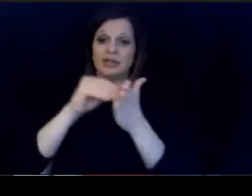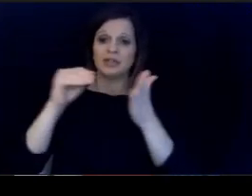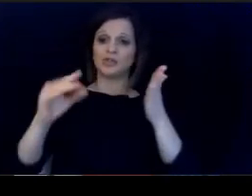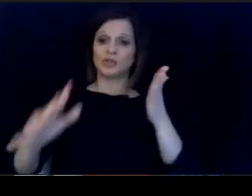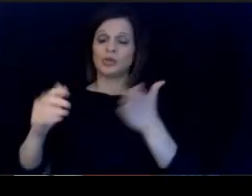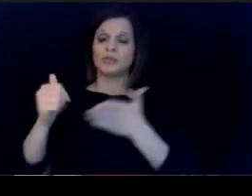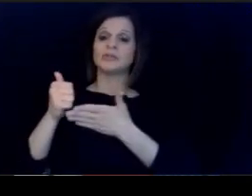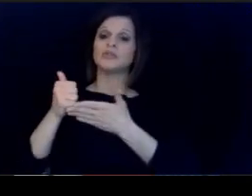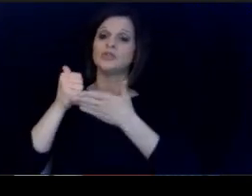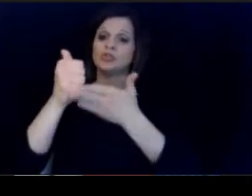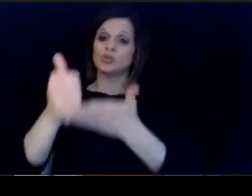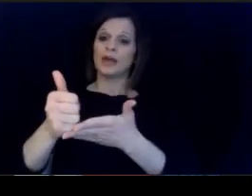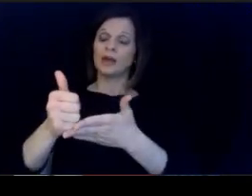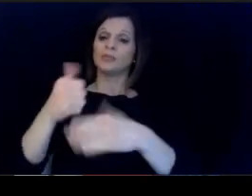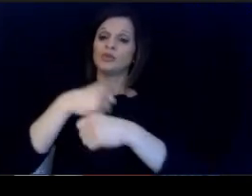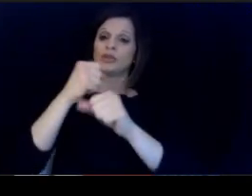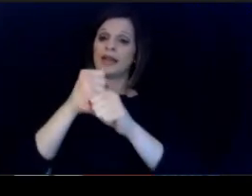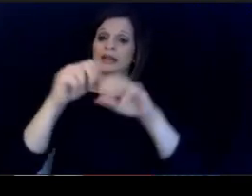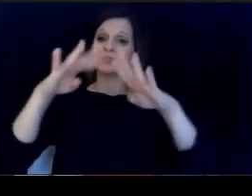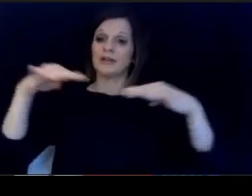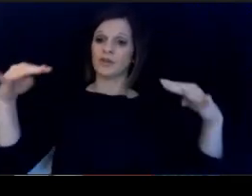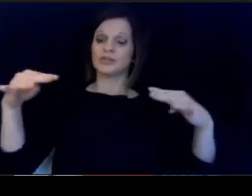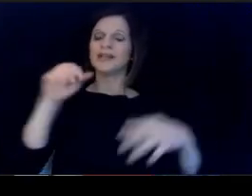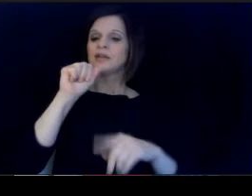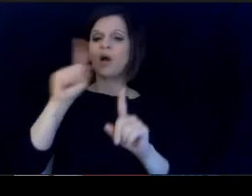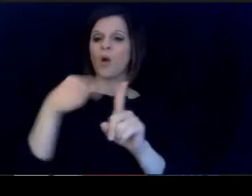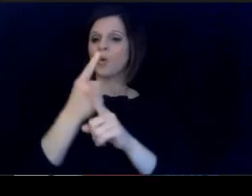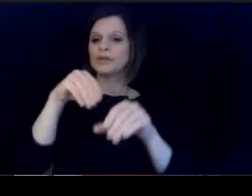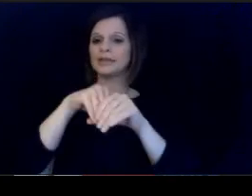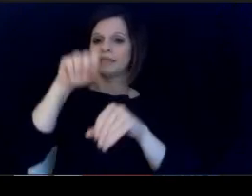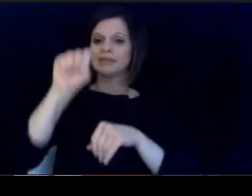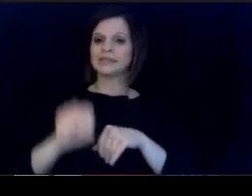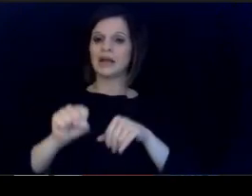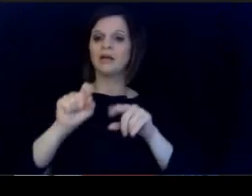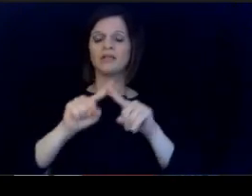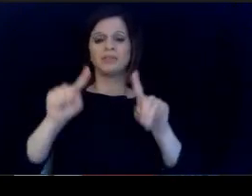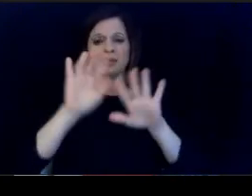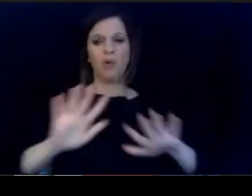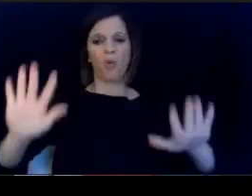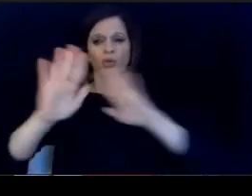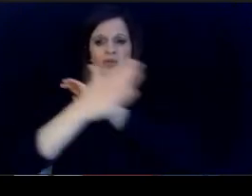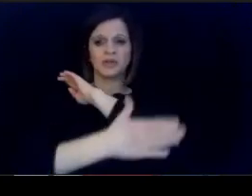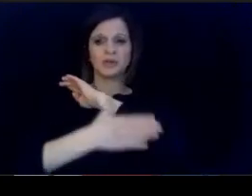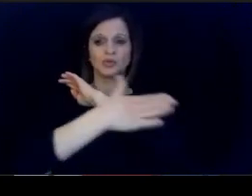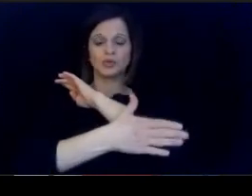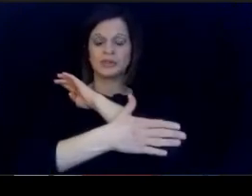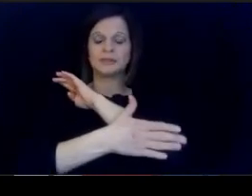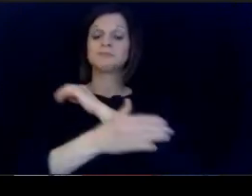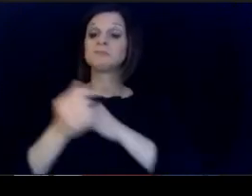districts across the country, not only in the South. But across all parts of the country, I'll